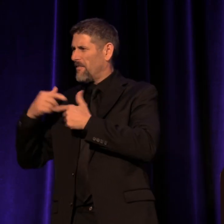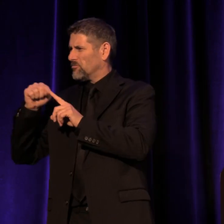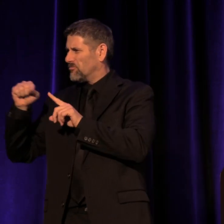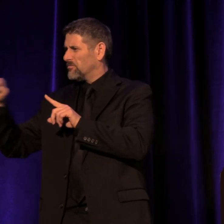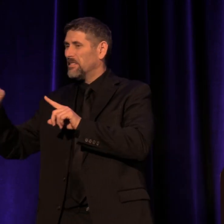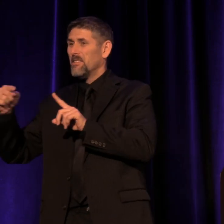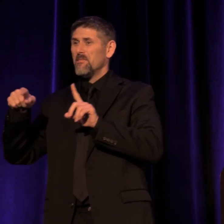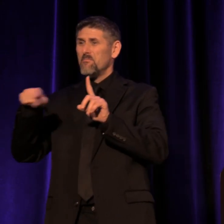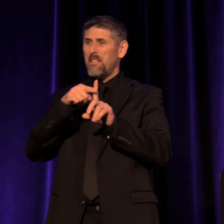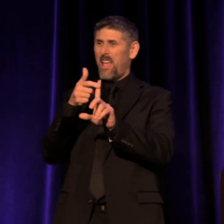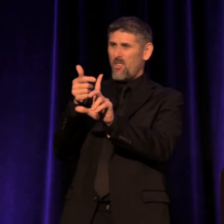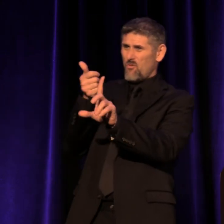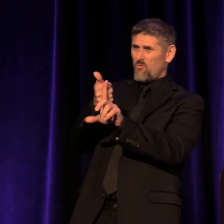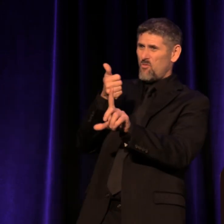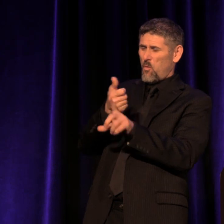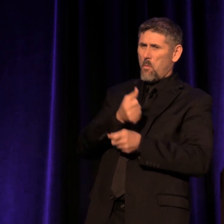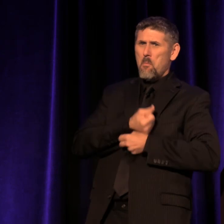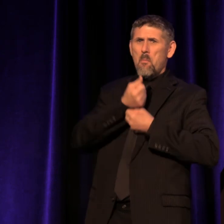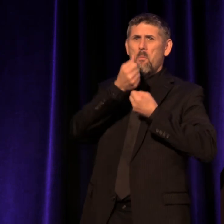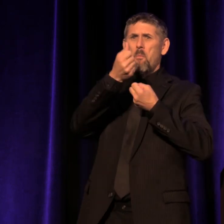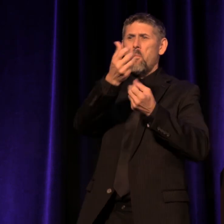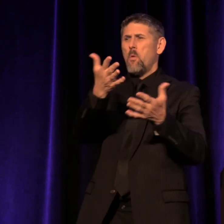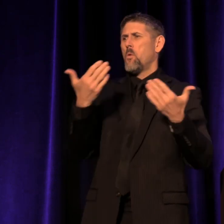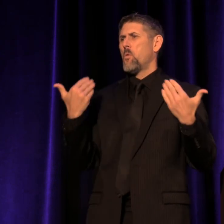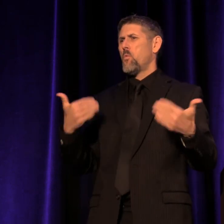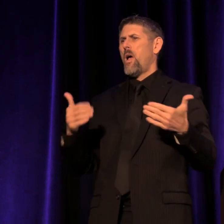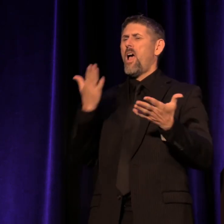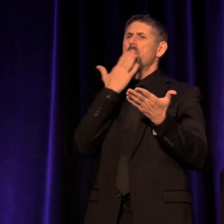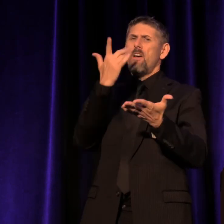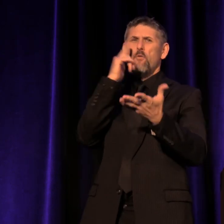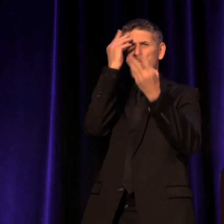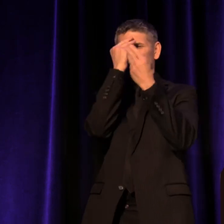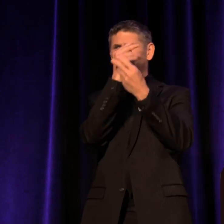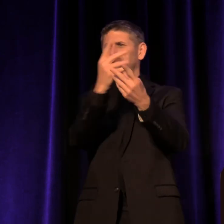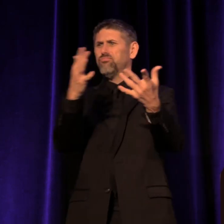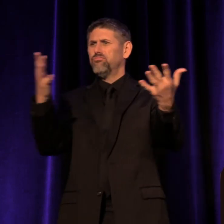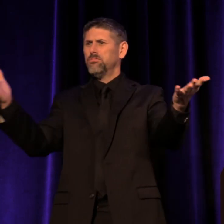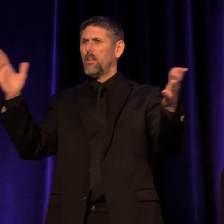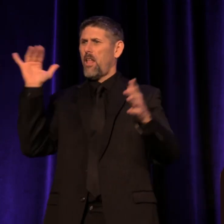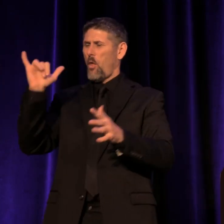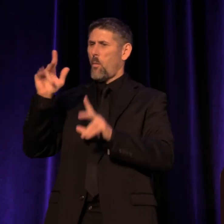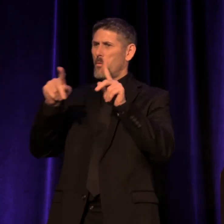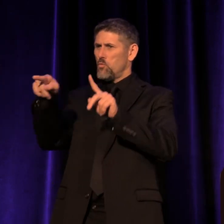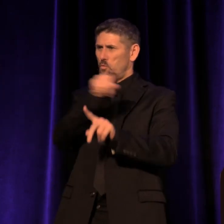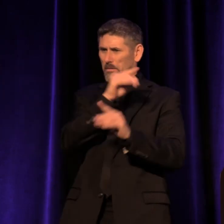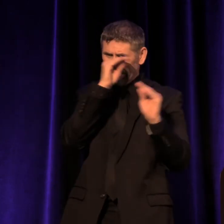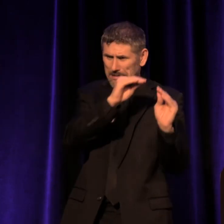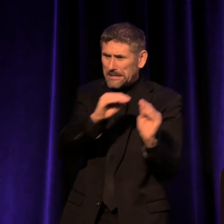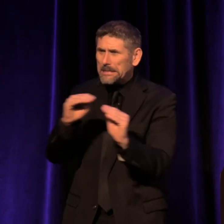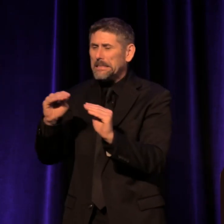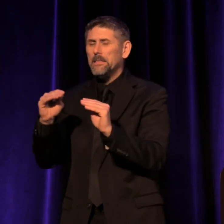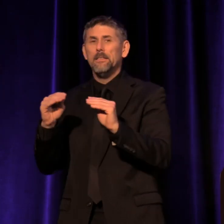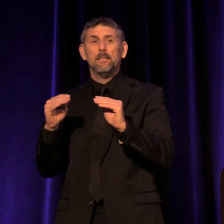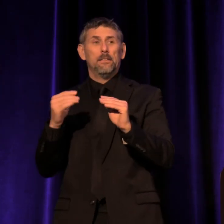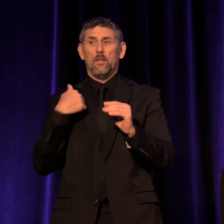So, thank you, thank you for sharing the stories of the people you're teaching, and we're glad to meet you.